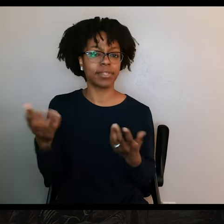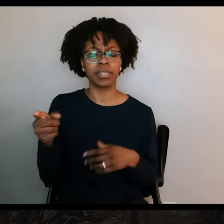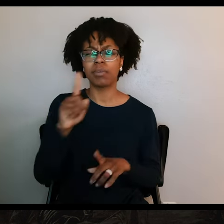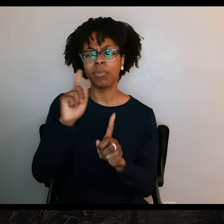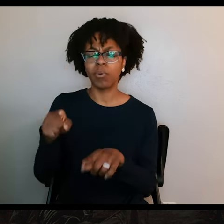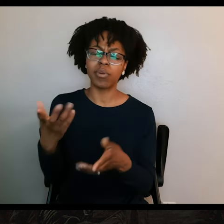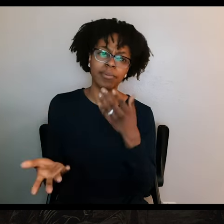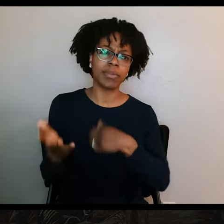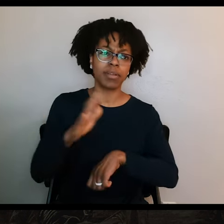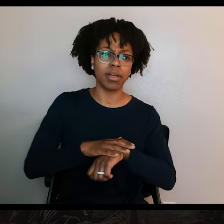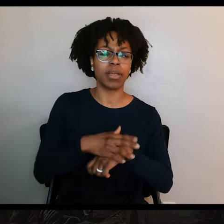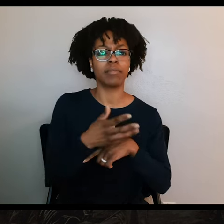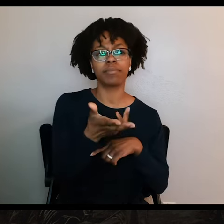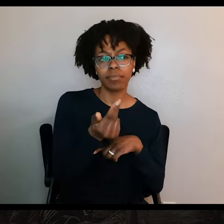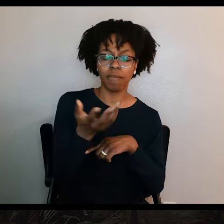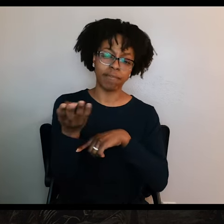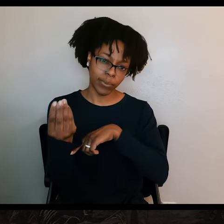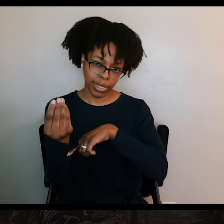13th or the 14th. And he waited.